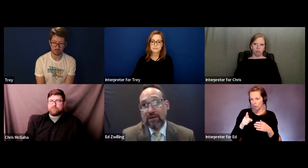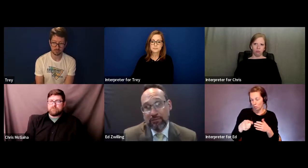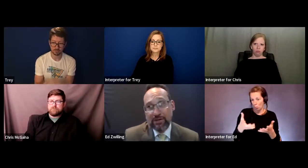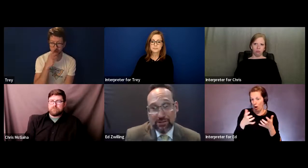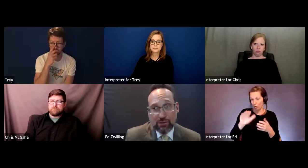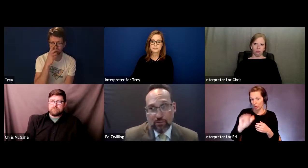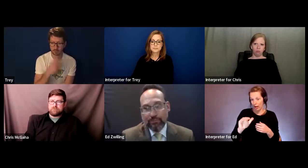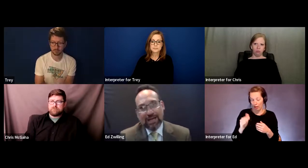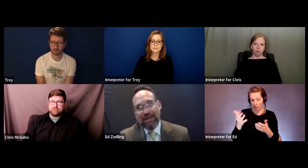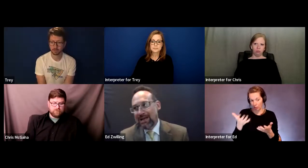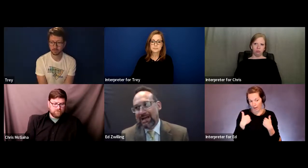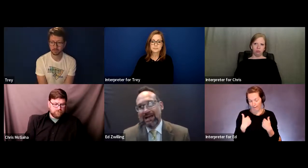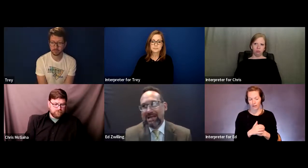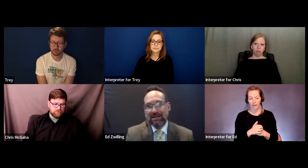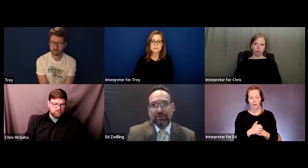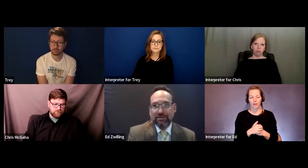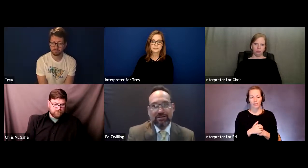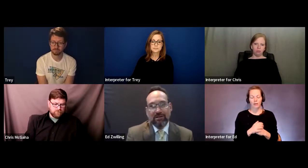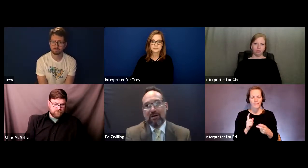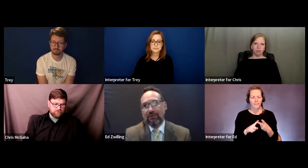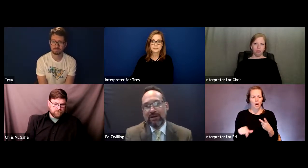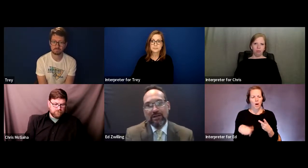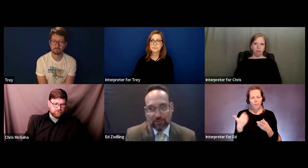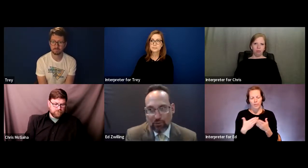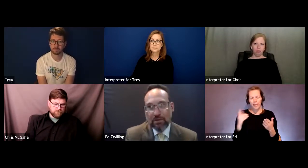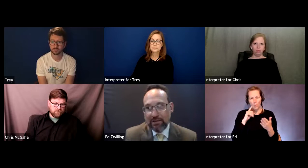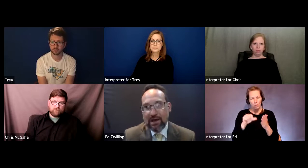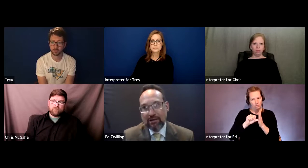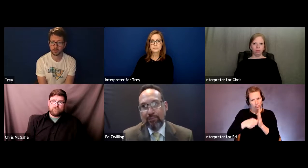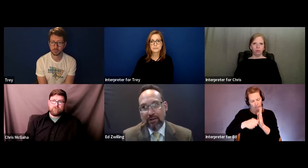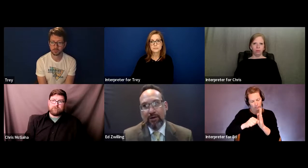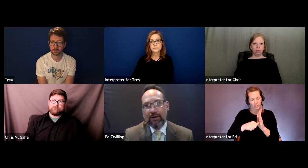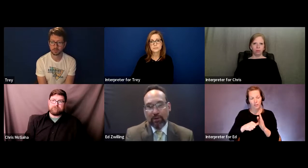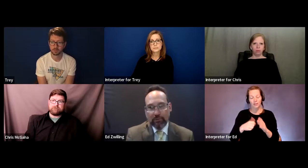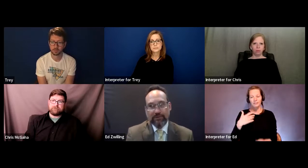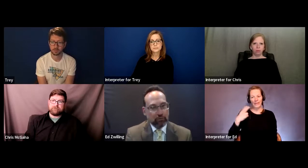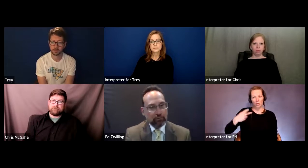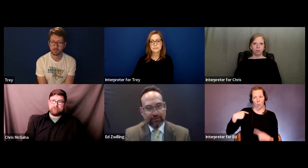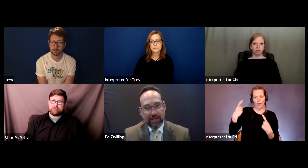The other thing, too, and I can't stress this enough, historically Alabama in public schools